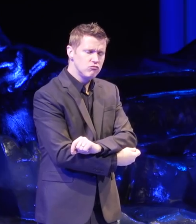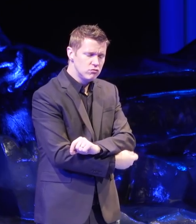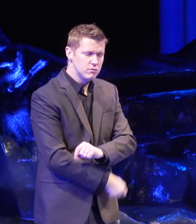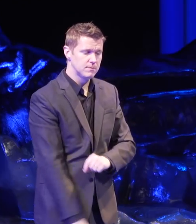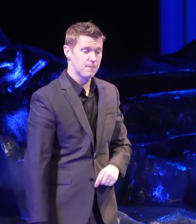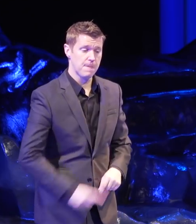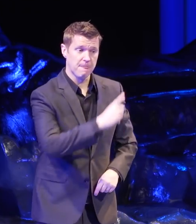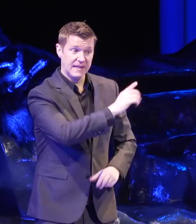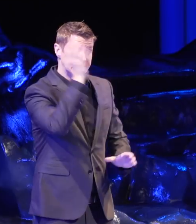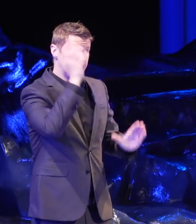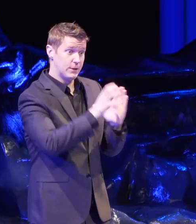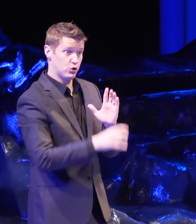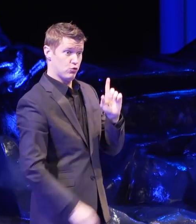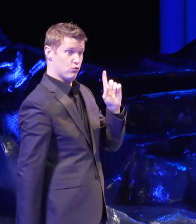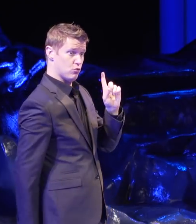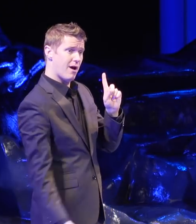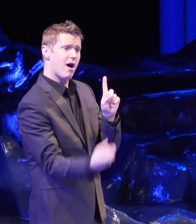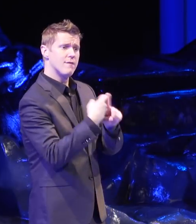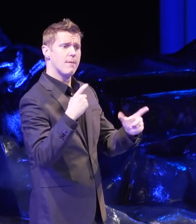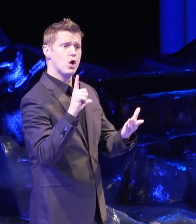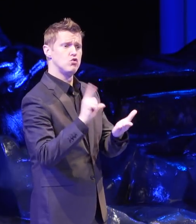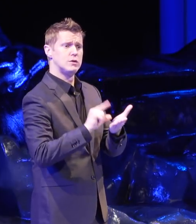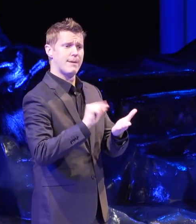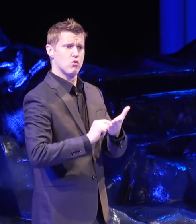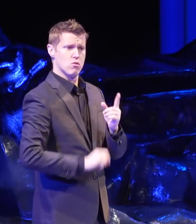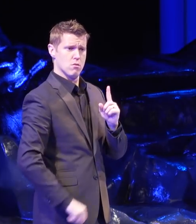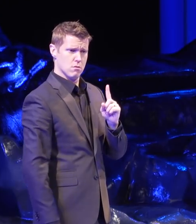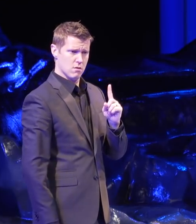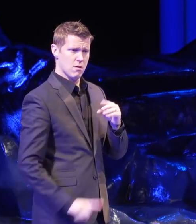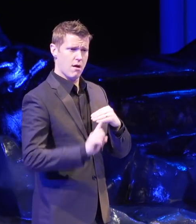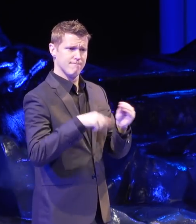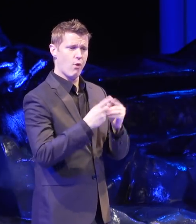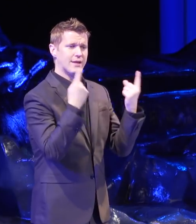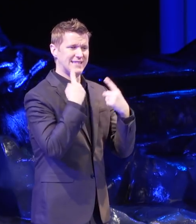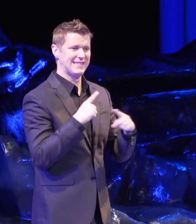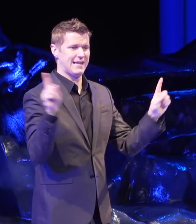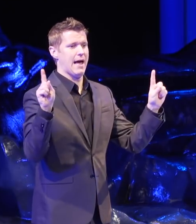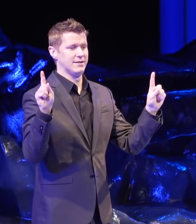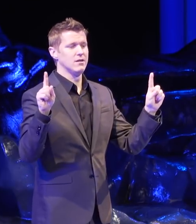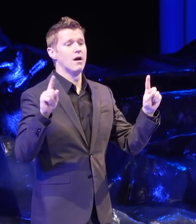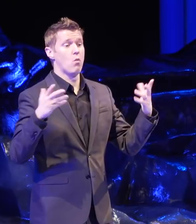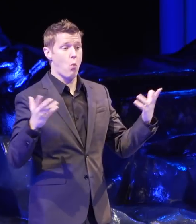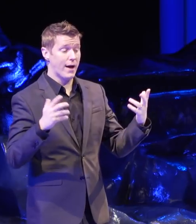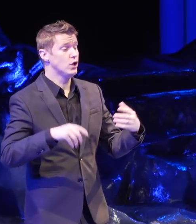This picture is from a newspaper article about the success of door to door conversations